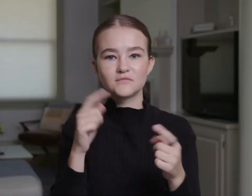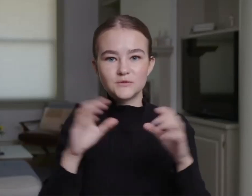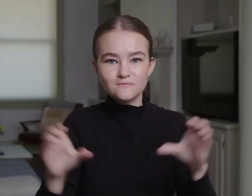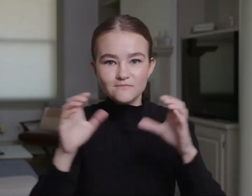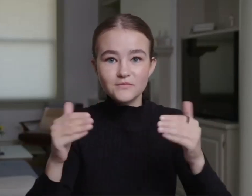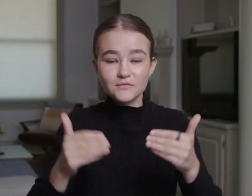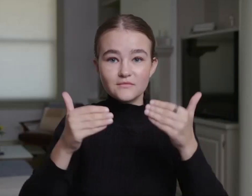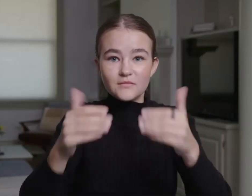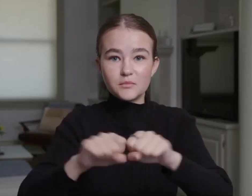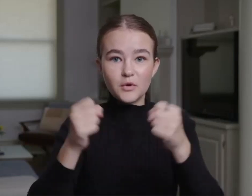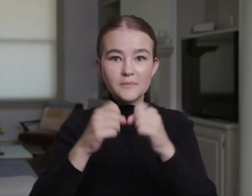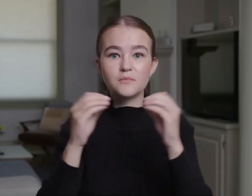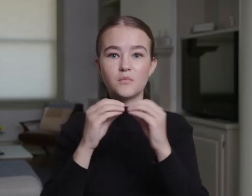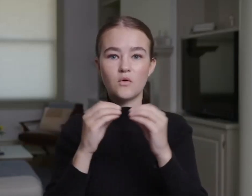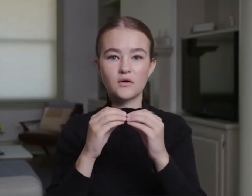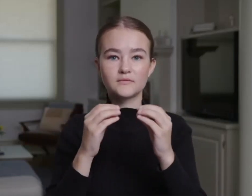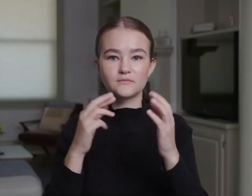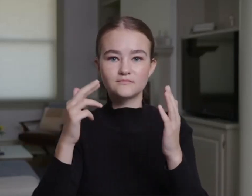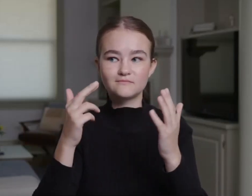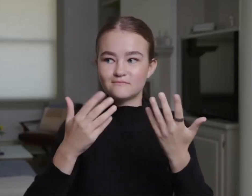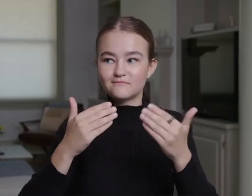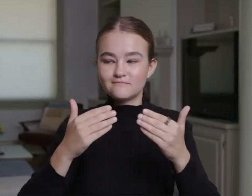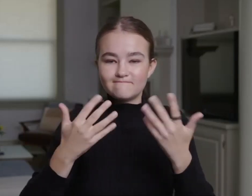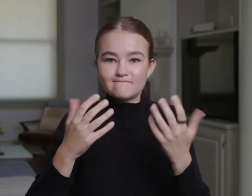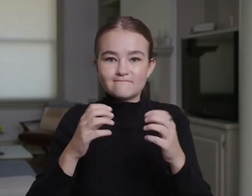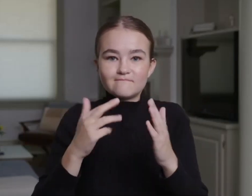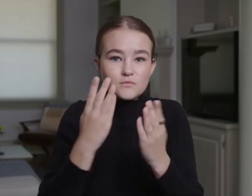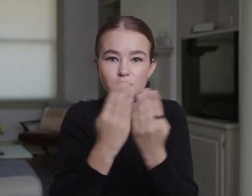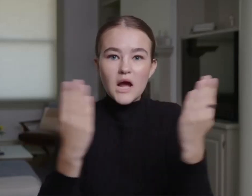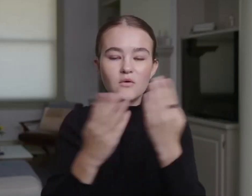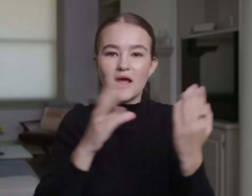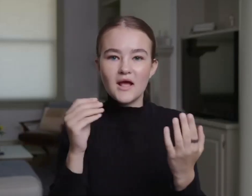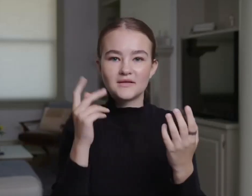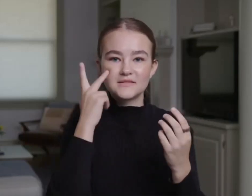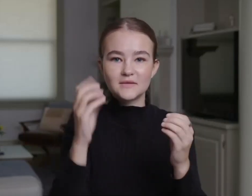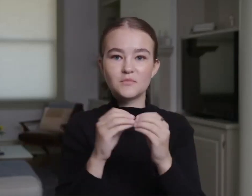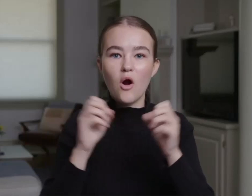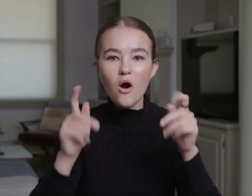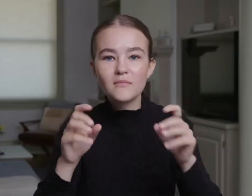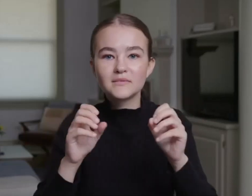I would love to see more barriers broken down. And I want to see more opportunities